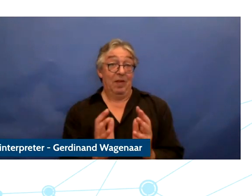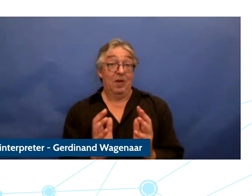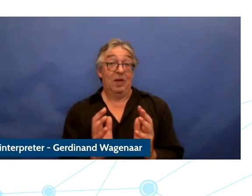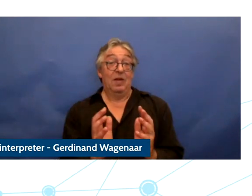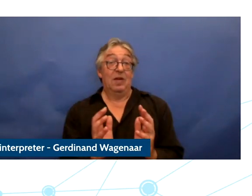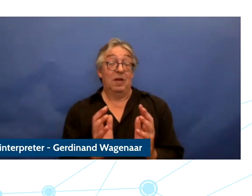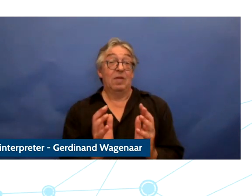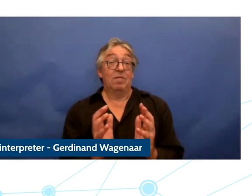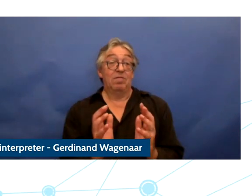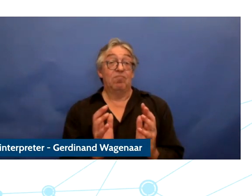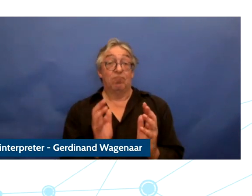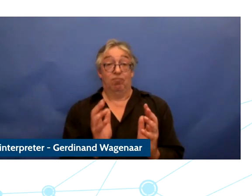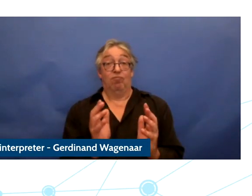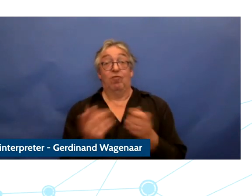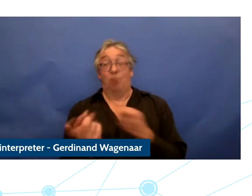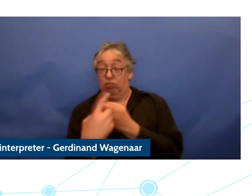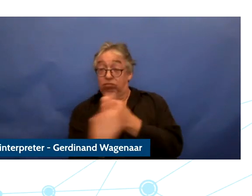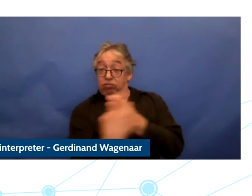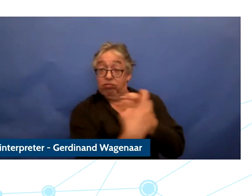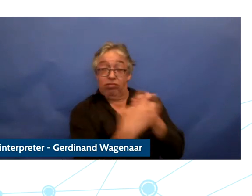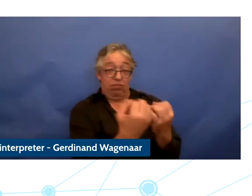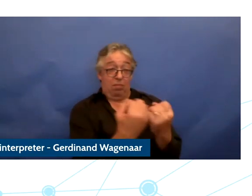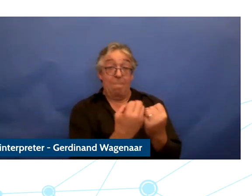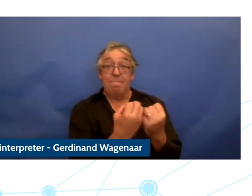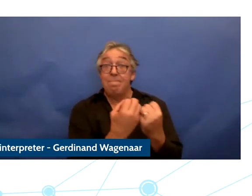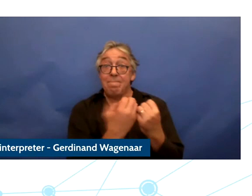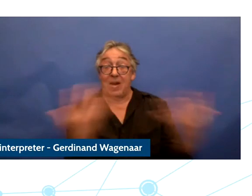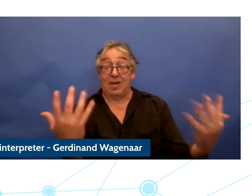accommodate the large number of participantses that we have and but